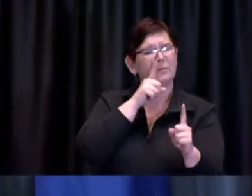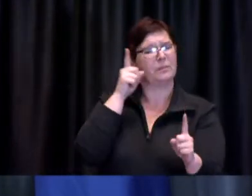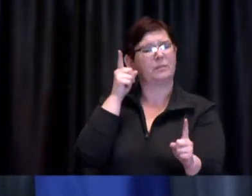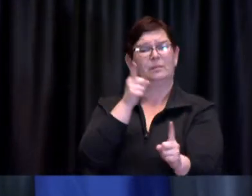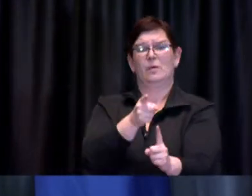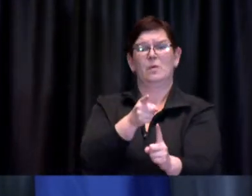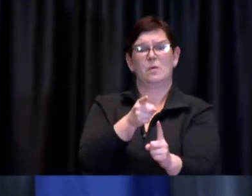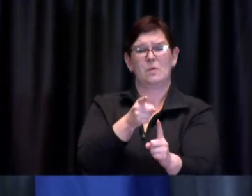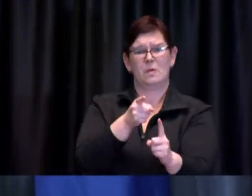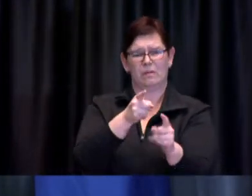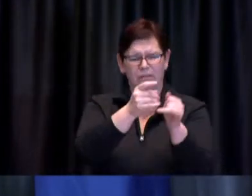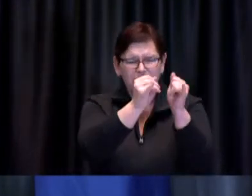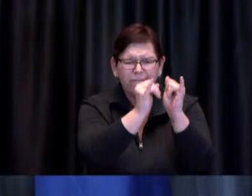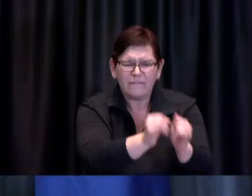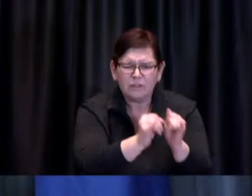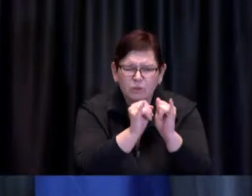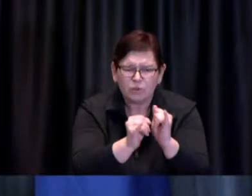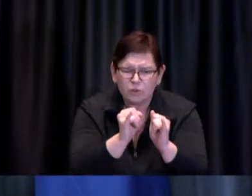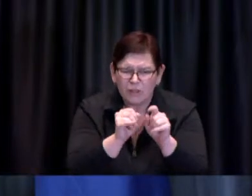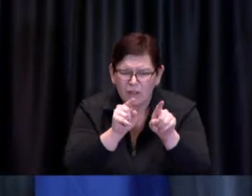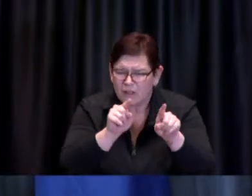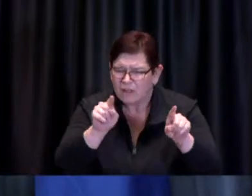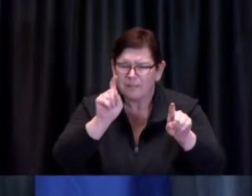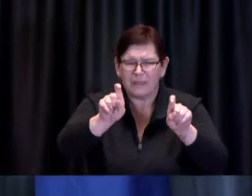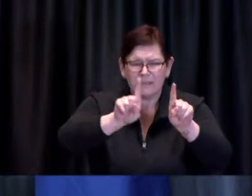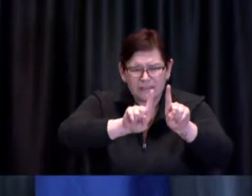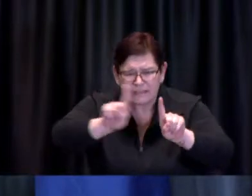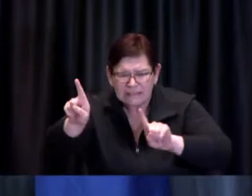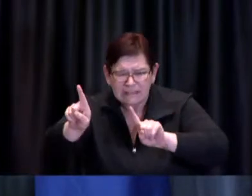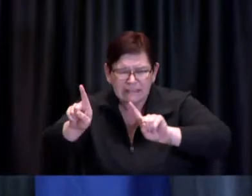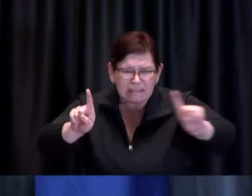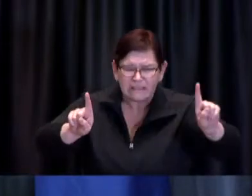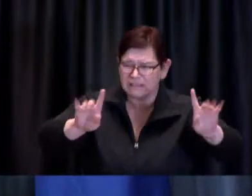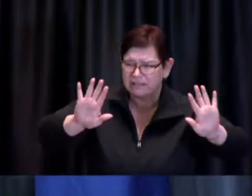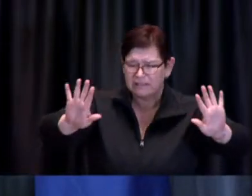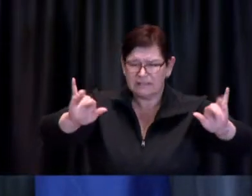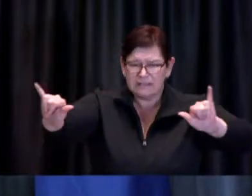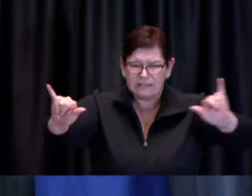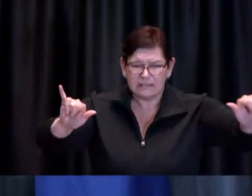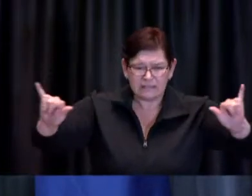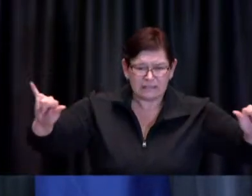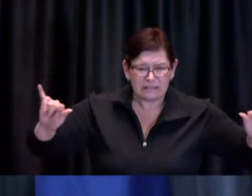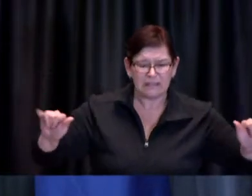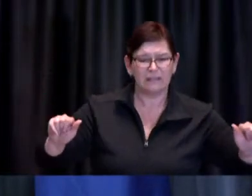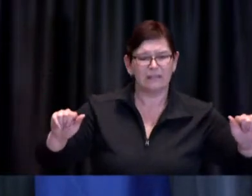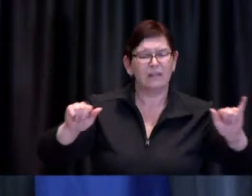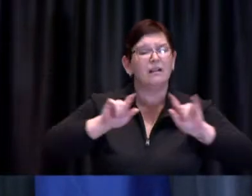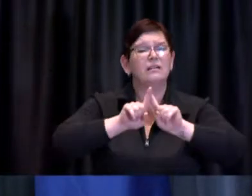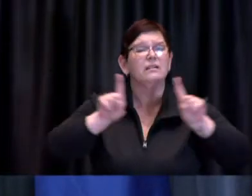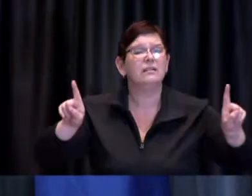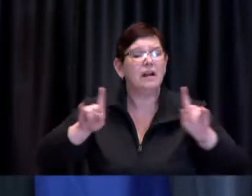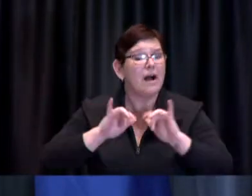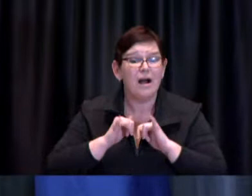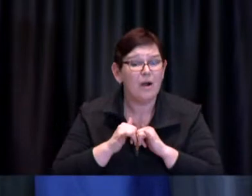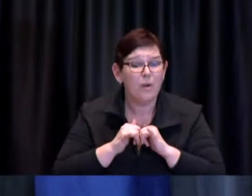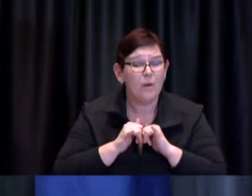keeping our distance to the greatest extent possible and the greatest way to do that is to actually stay home as much as possible